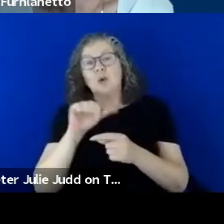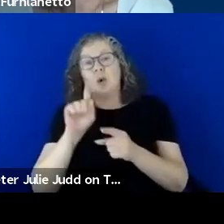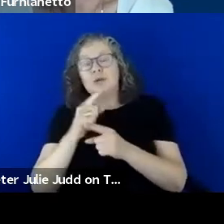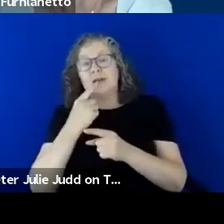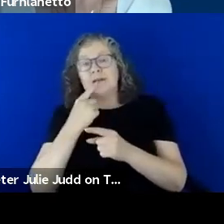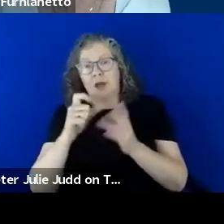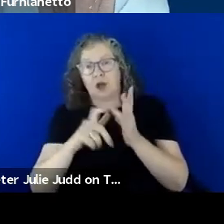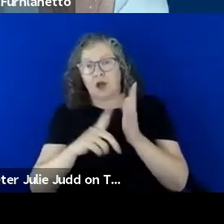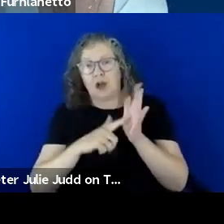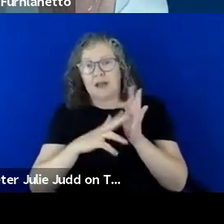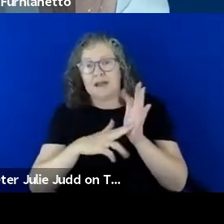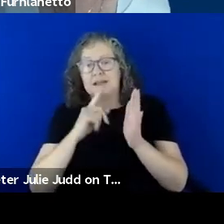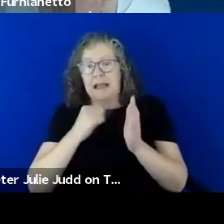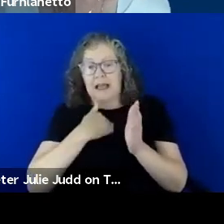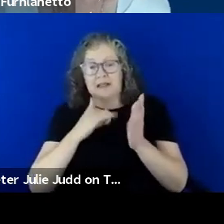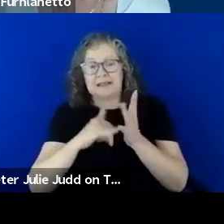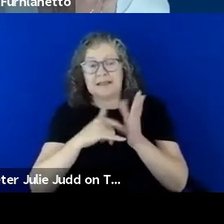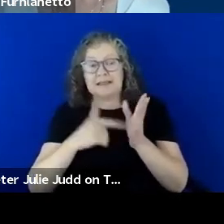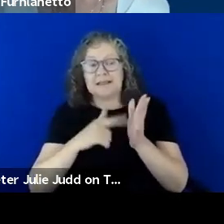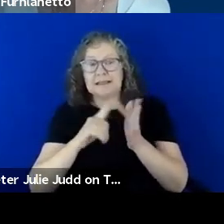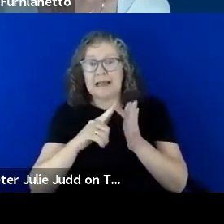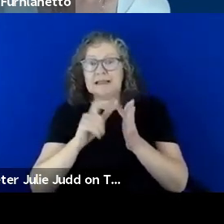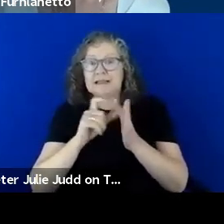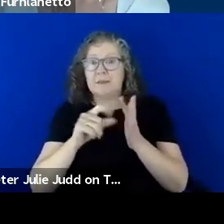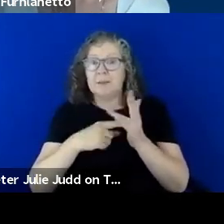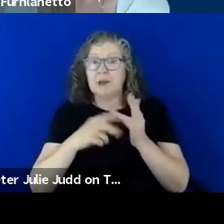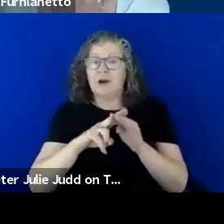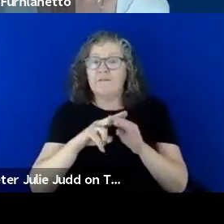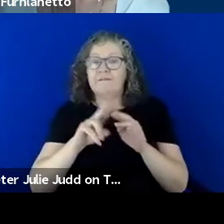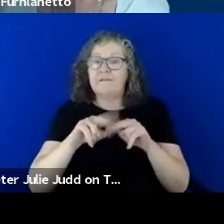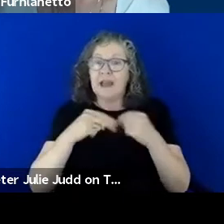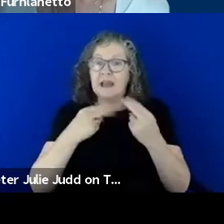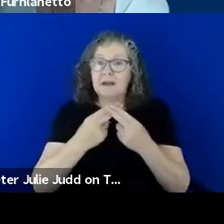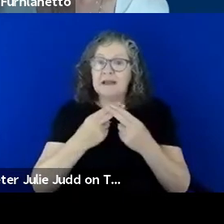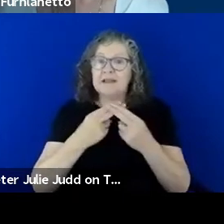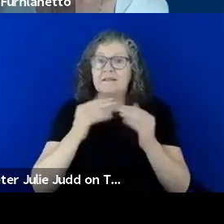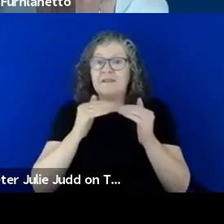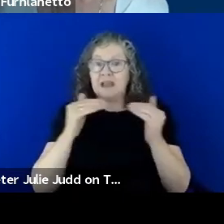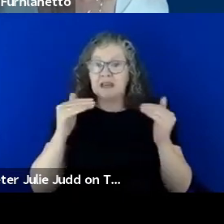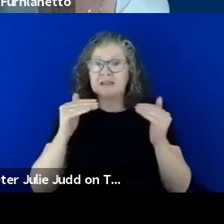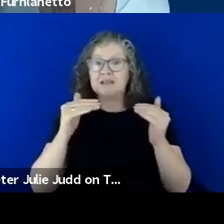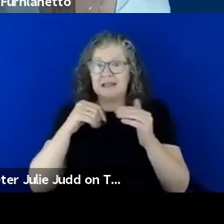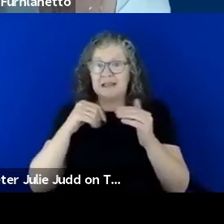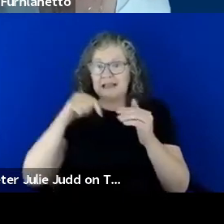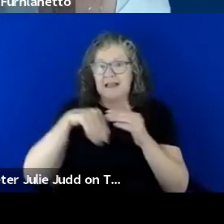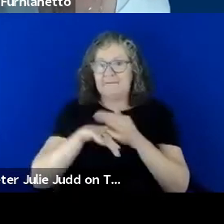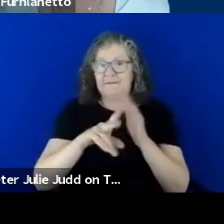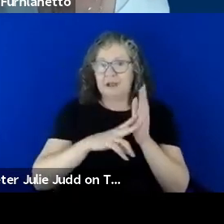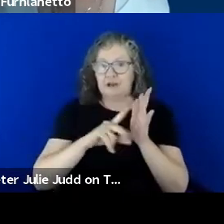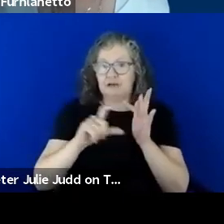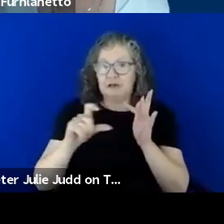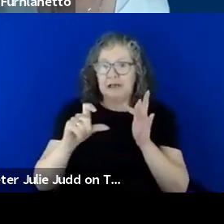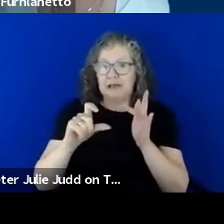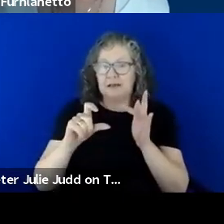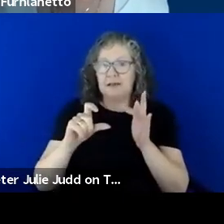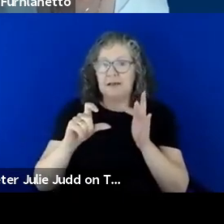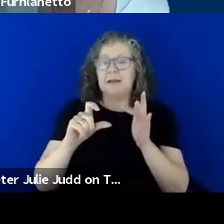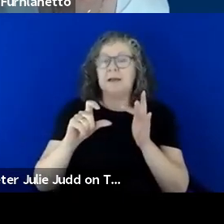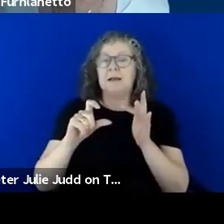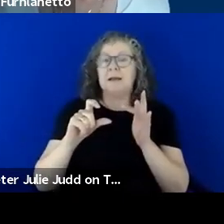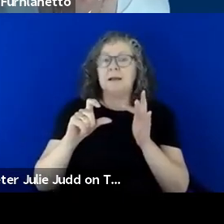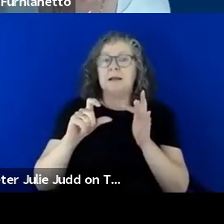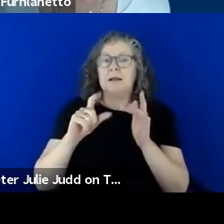department of family, fairness and housing here in Victoria, I think with some time this year,